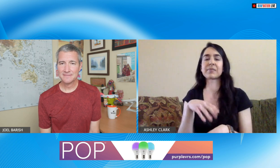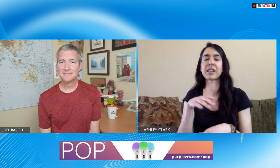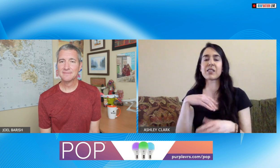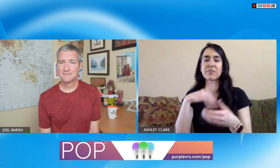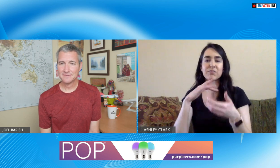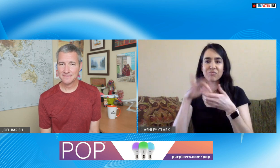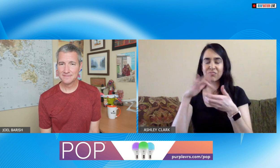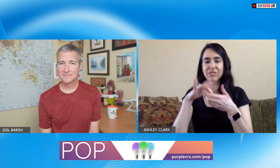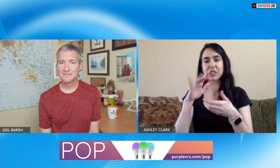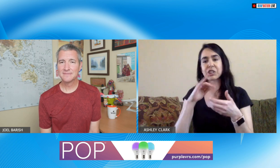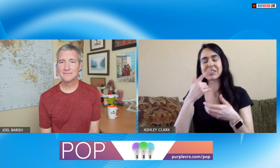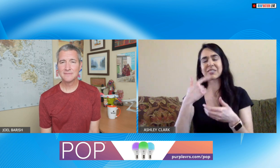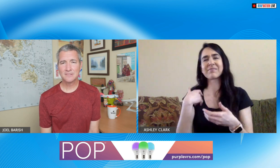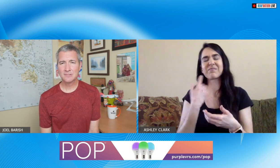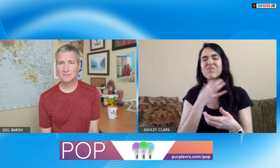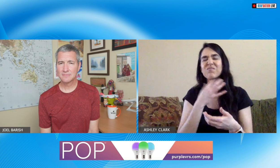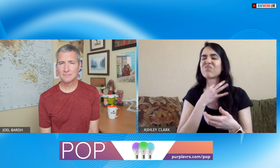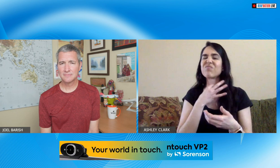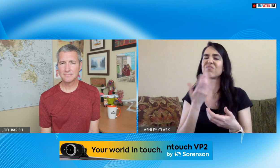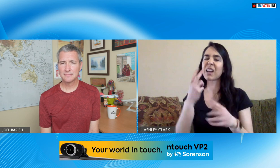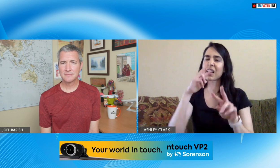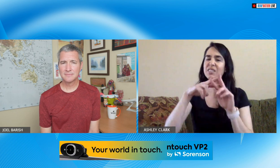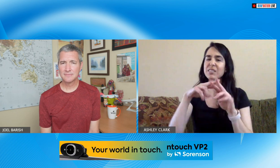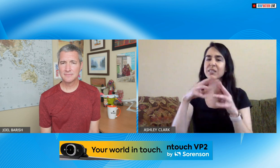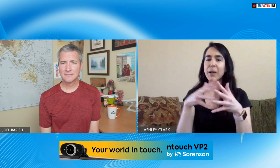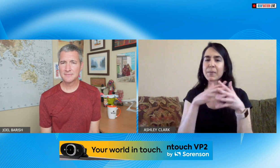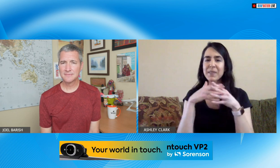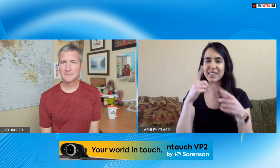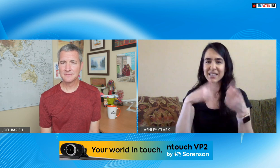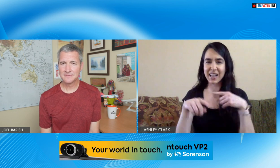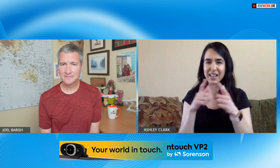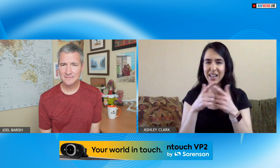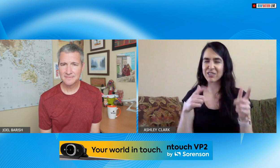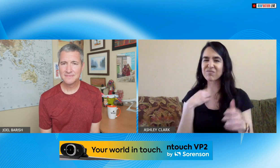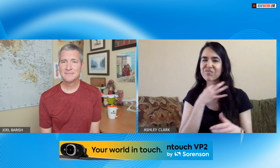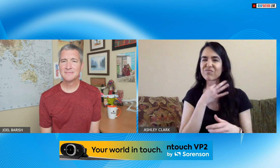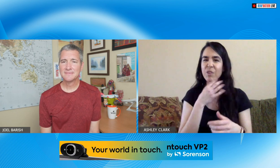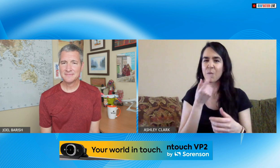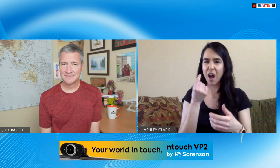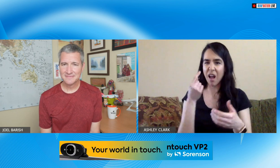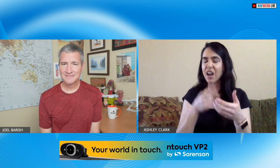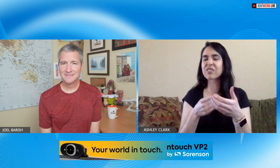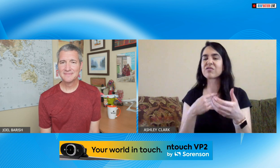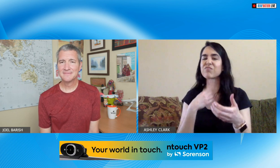Instagram scrolling through one day and I saw that looked at the hashtag